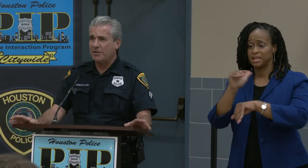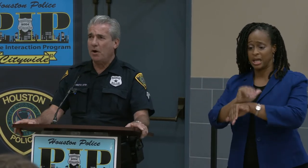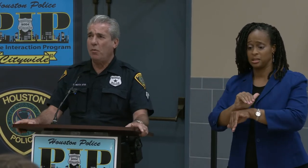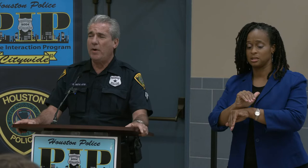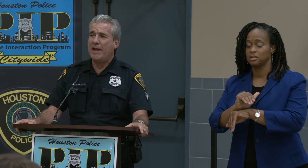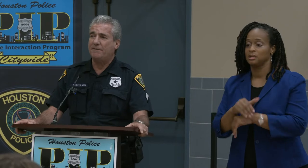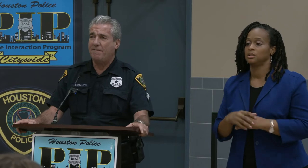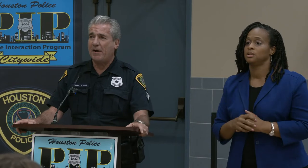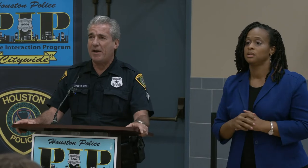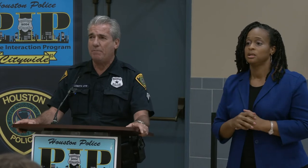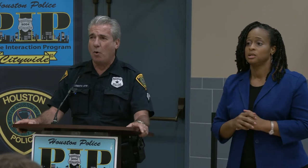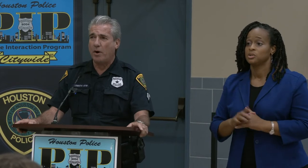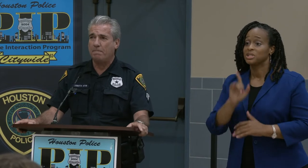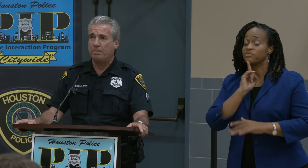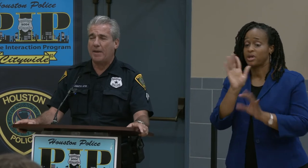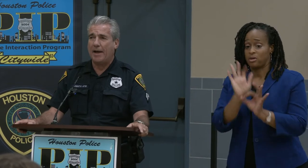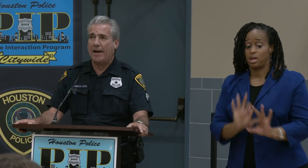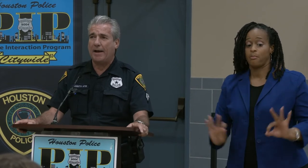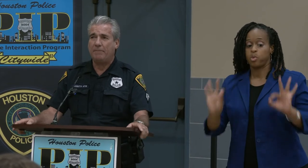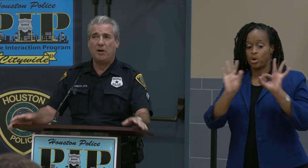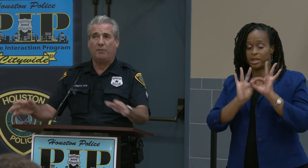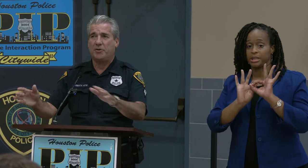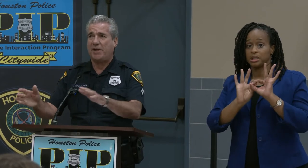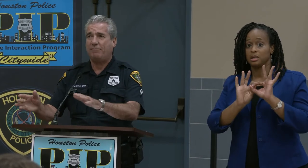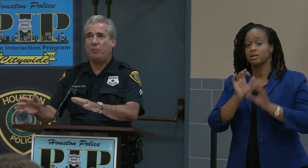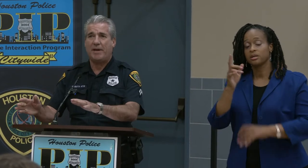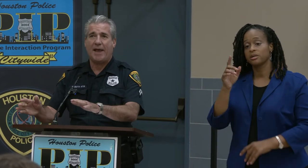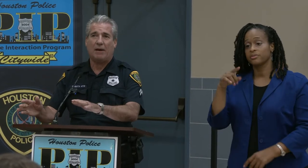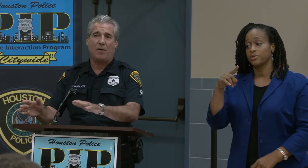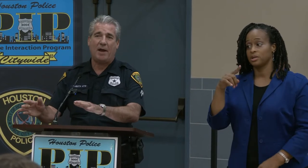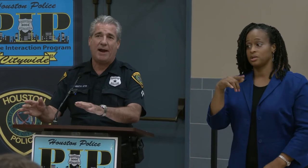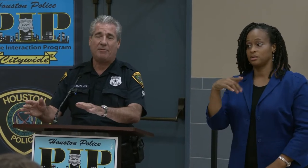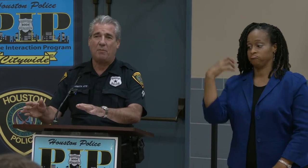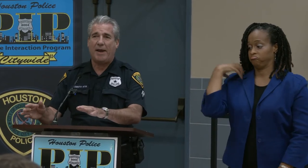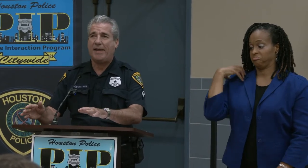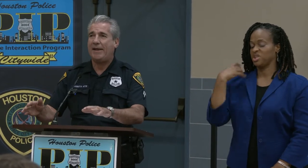So it's very important -- you know the Chief will be hanging around after the meeting